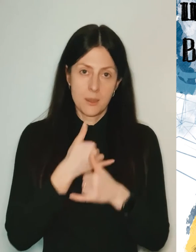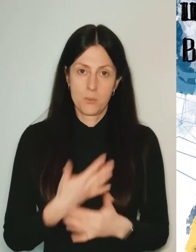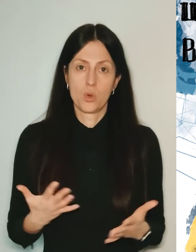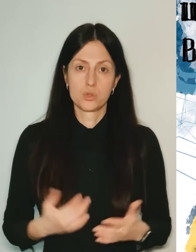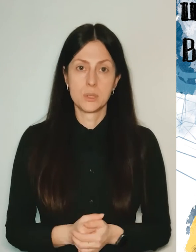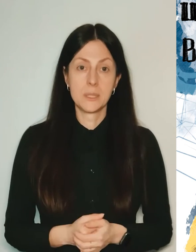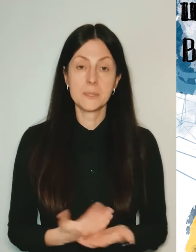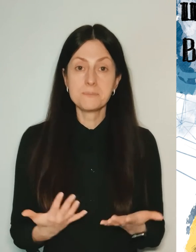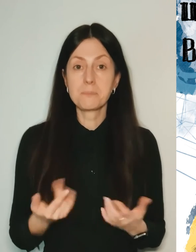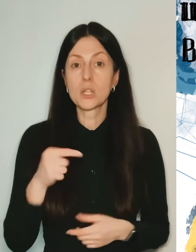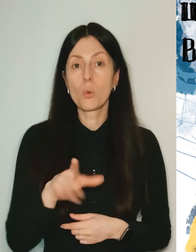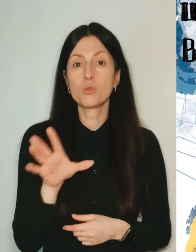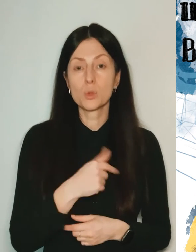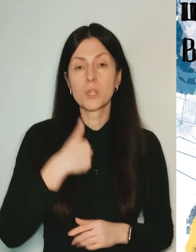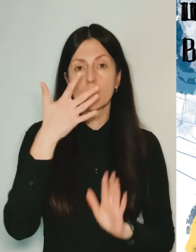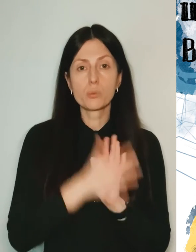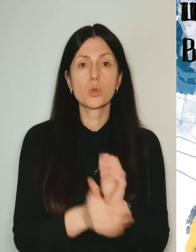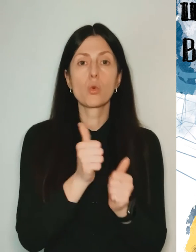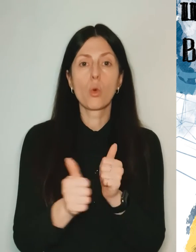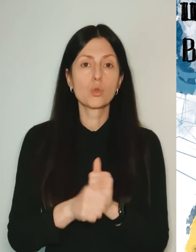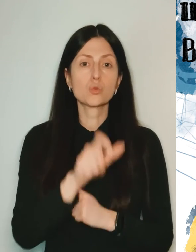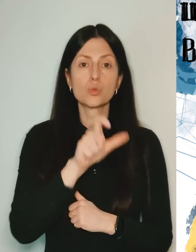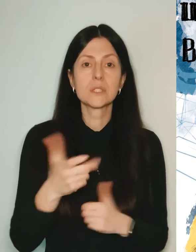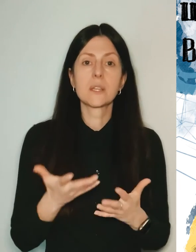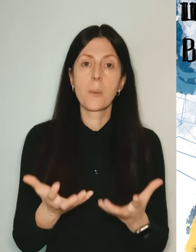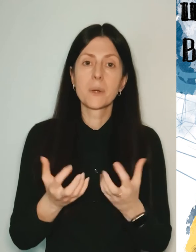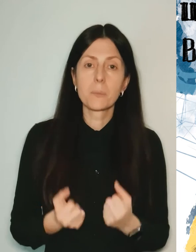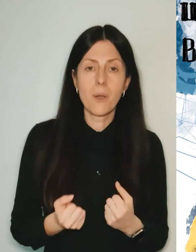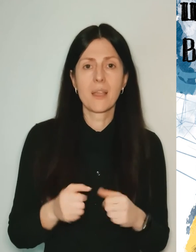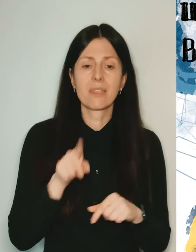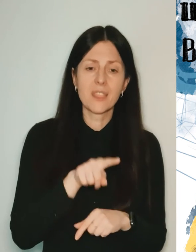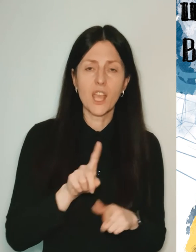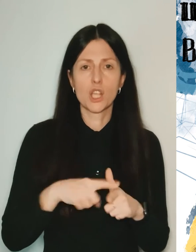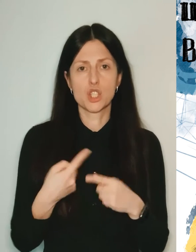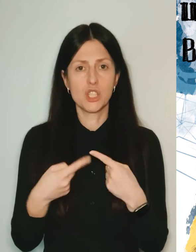With all this, I understand every person who makes a decision.